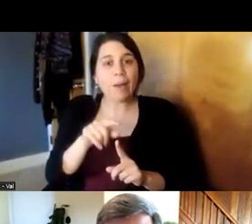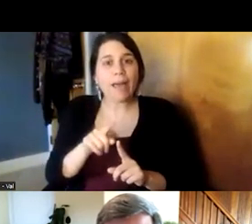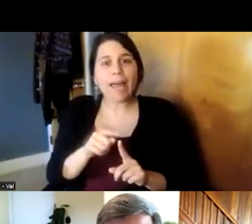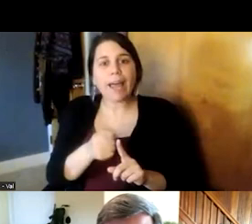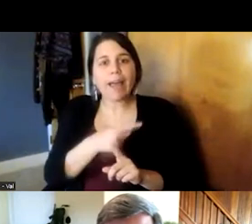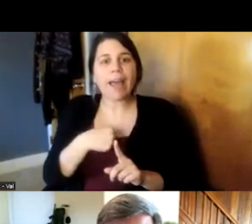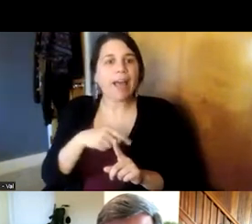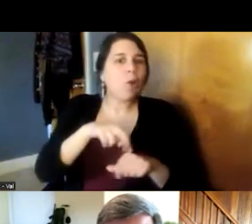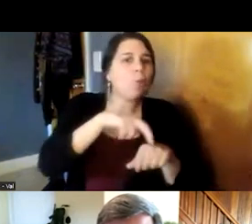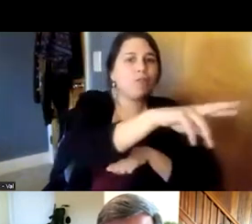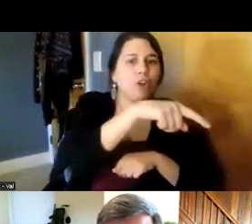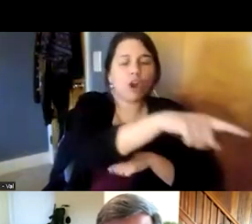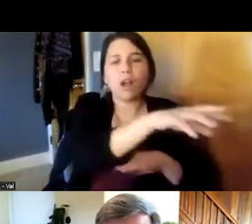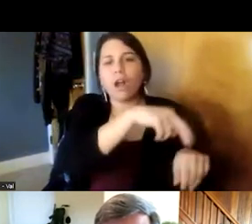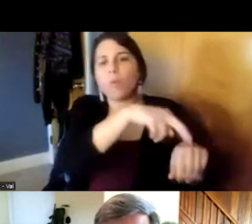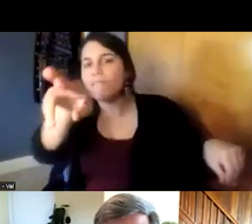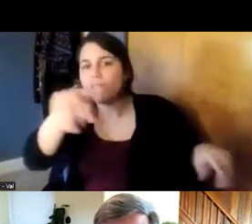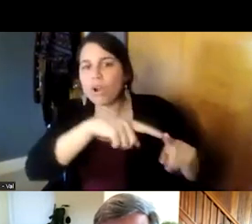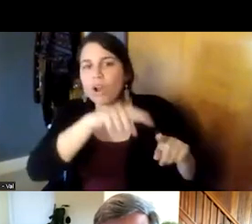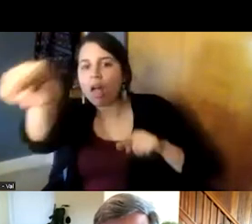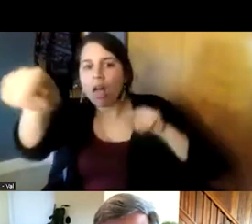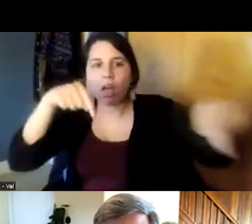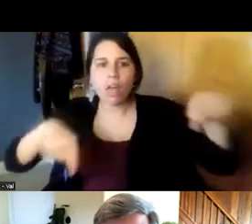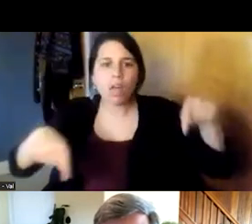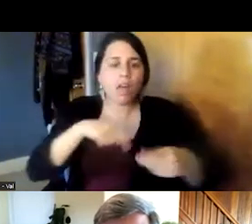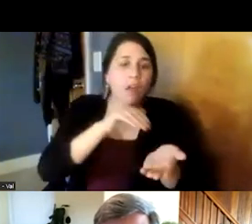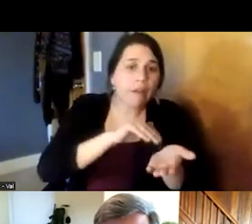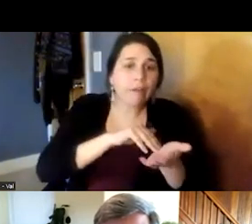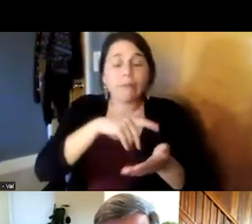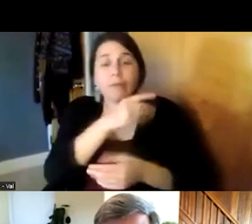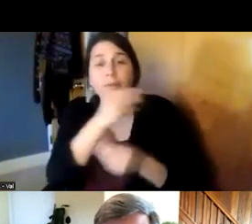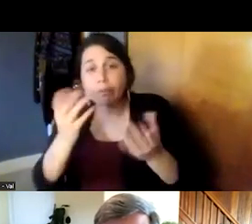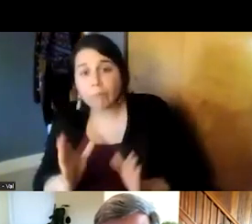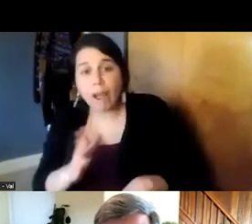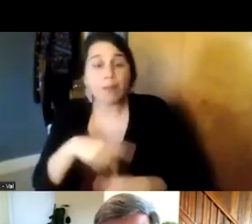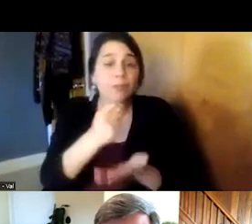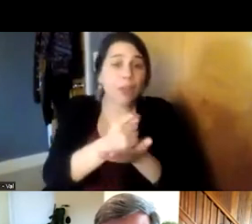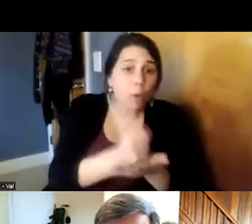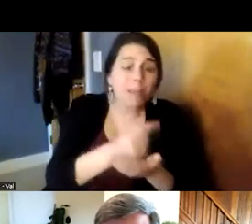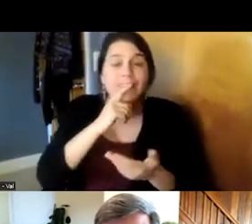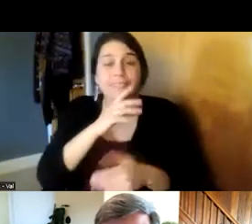having multiple providers multiple therapists multiple counselors we've really built a program